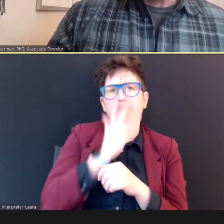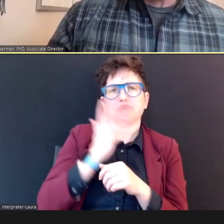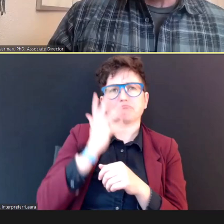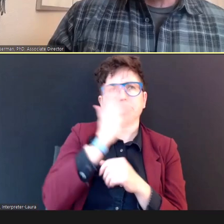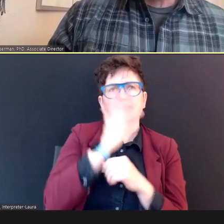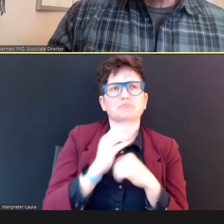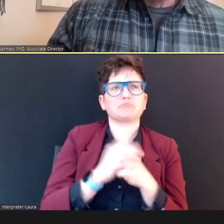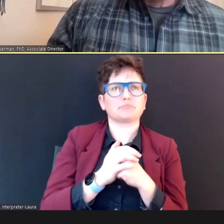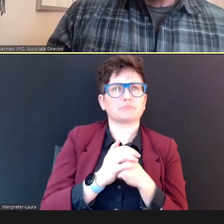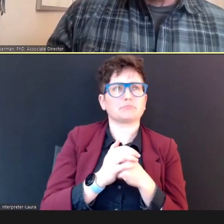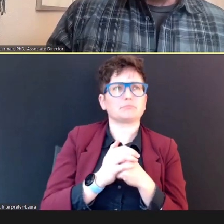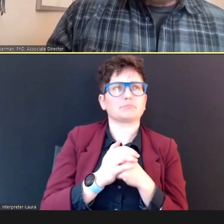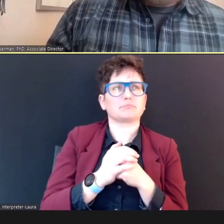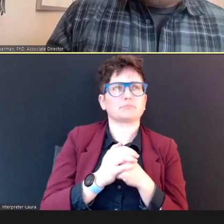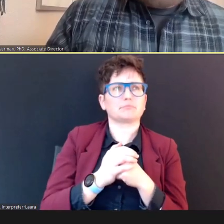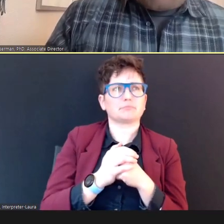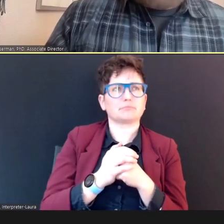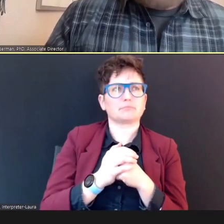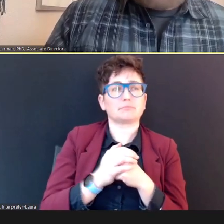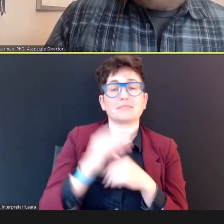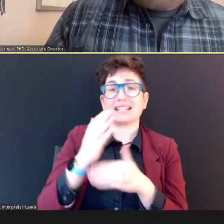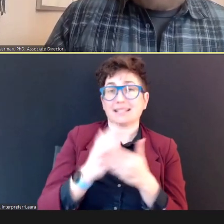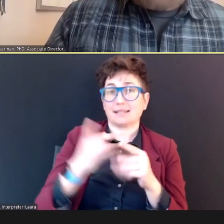appearance, now, some of you are probably using devices that you see